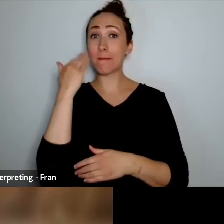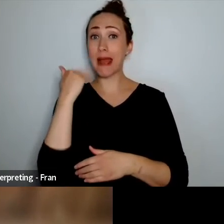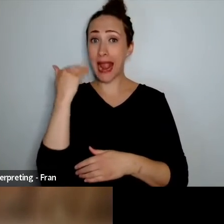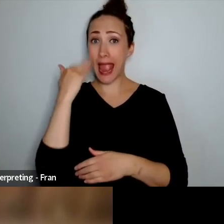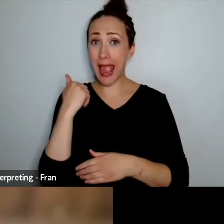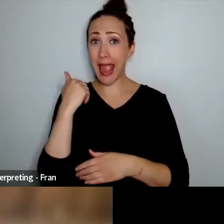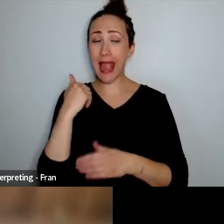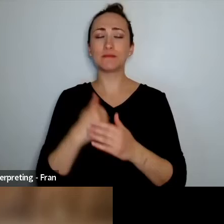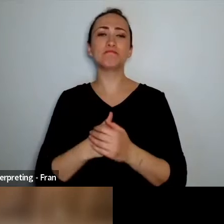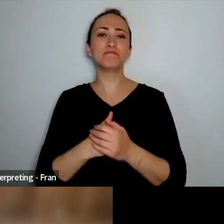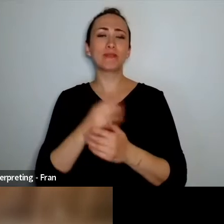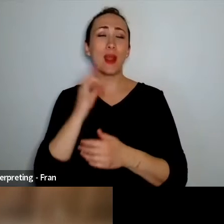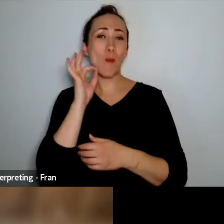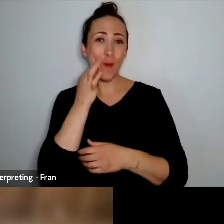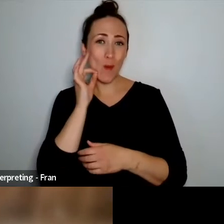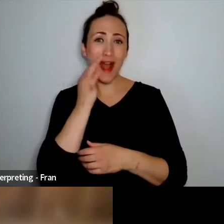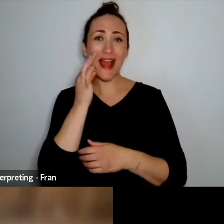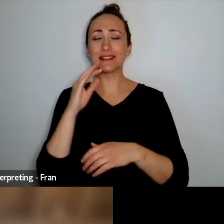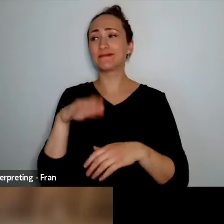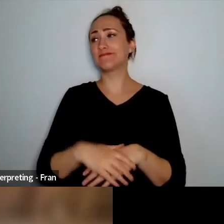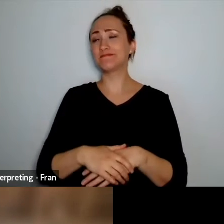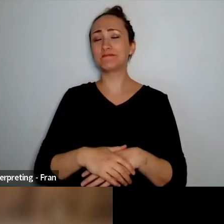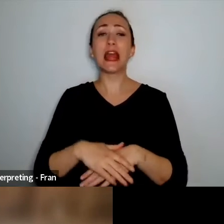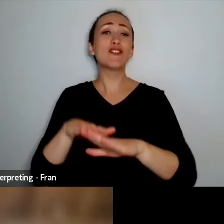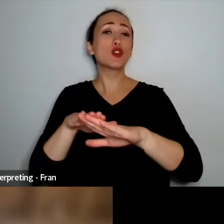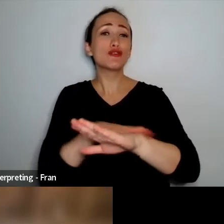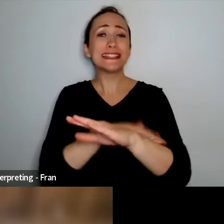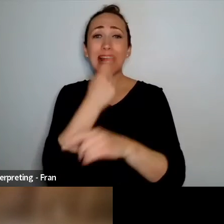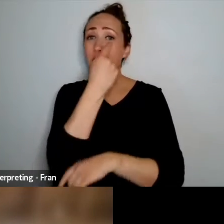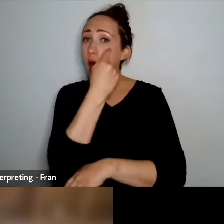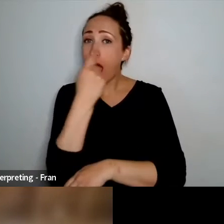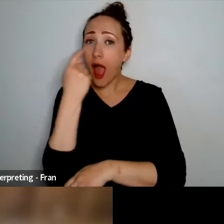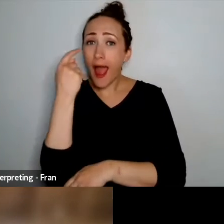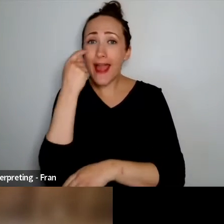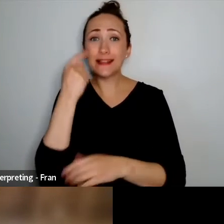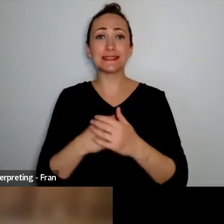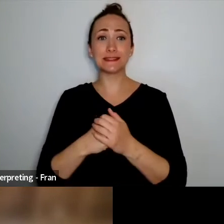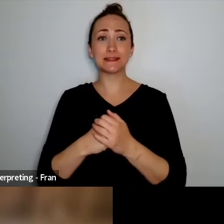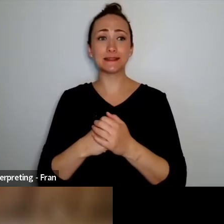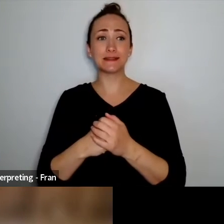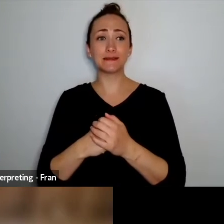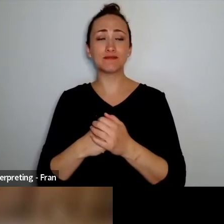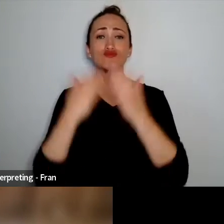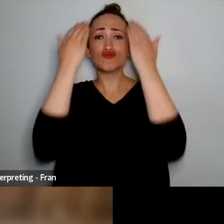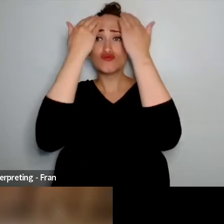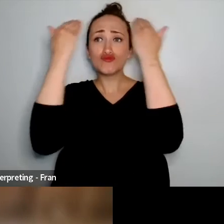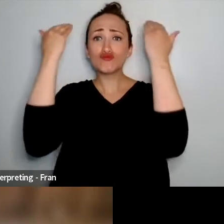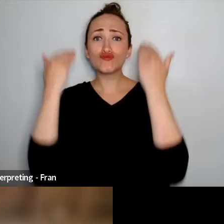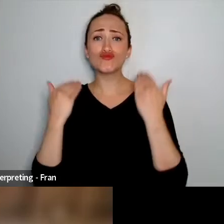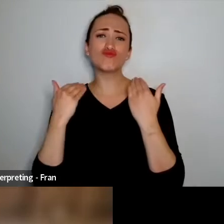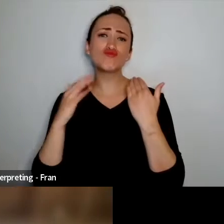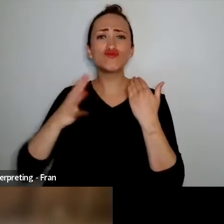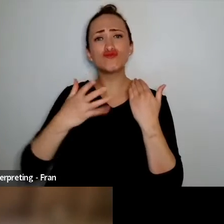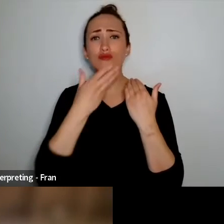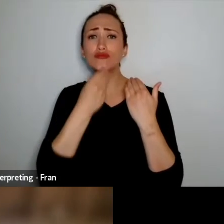pale-skinned. I've got green eyes I've got shoulder length, sort of brownish hair and I've